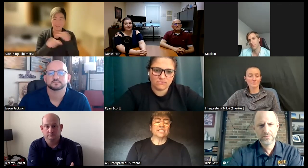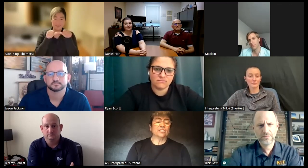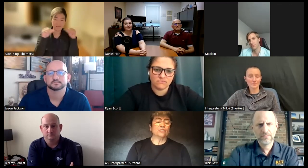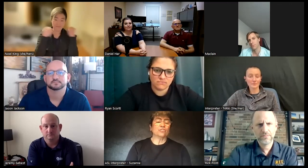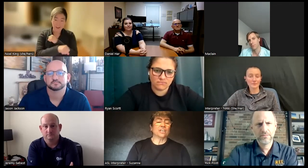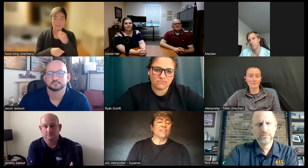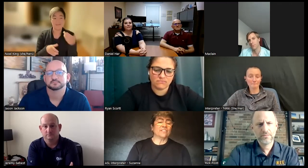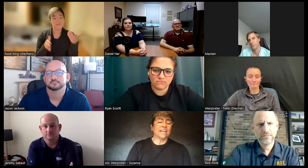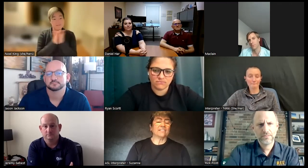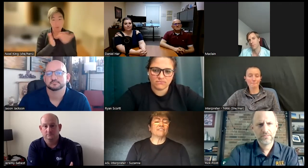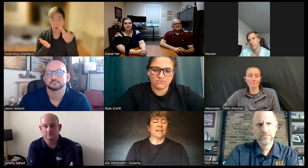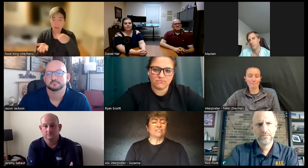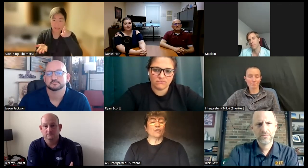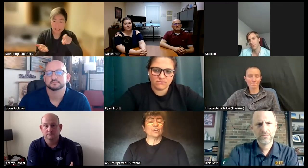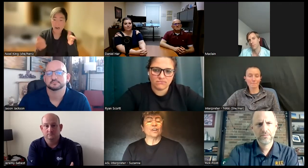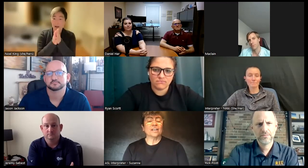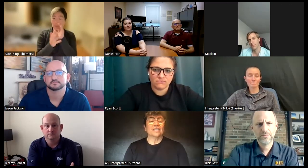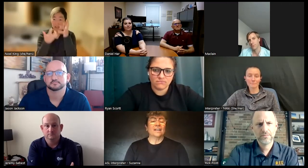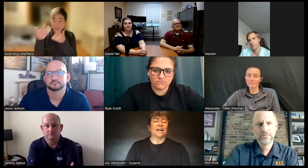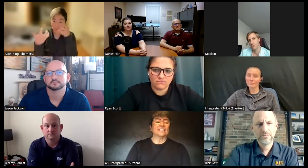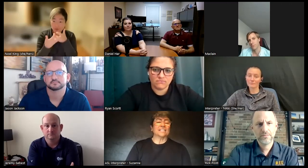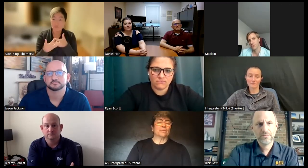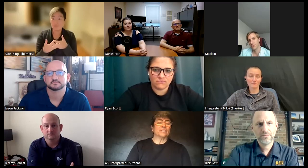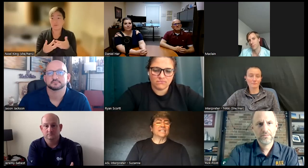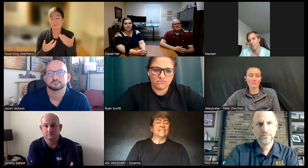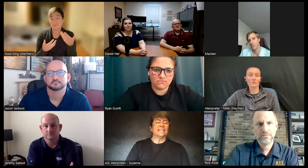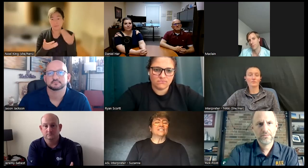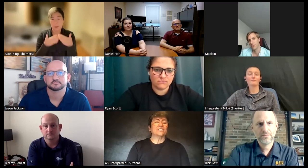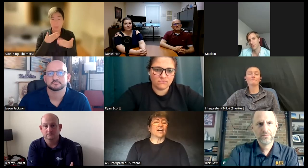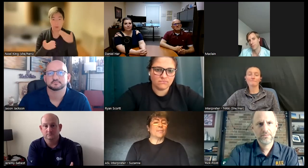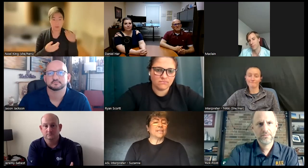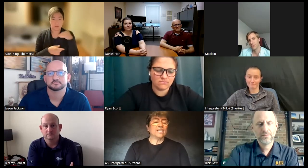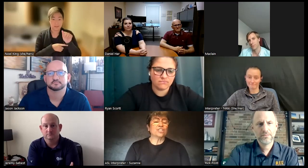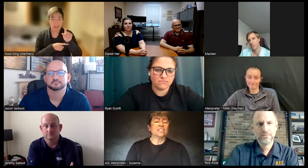continue to self-advocate and fight for your accessibility needs accommodations